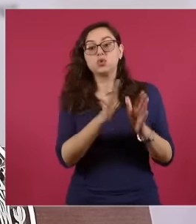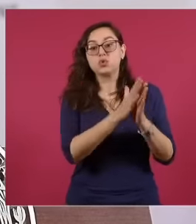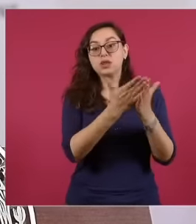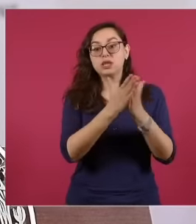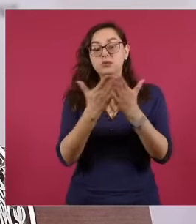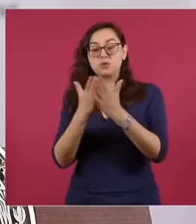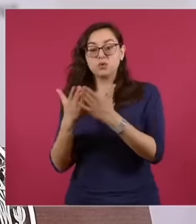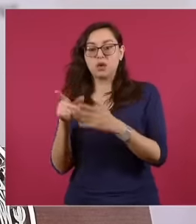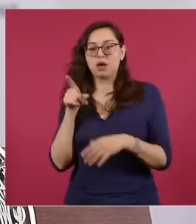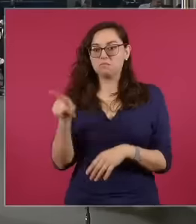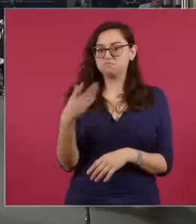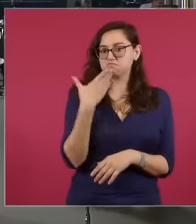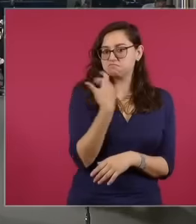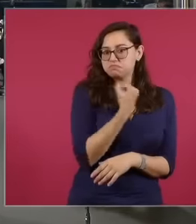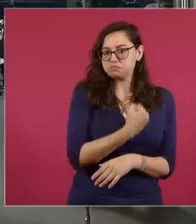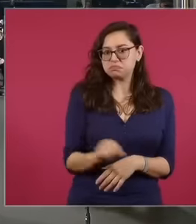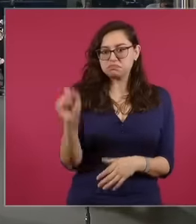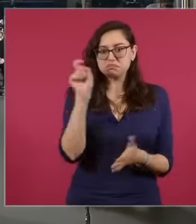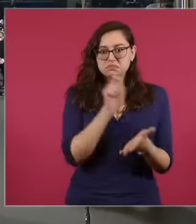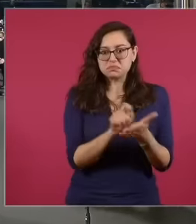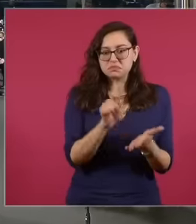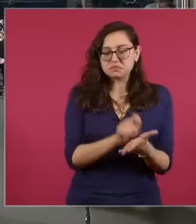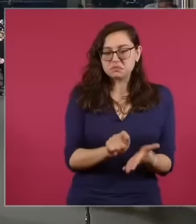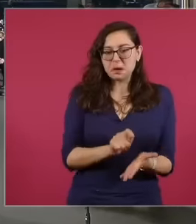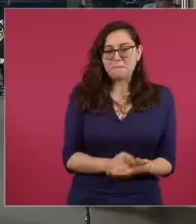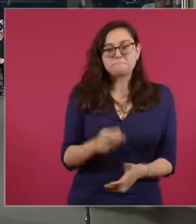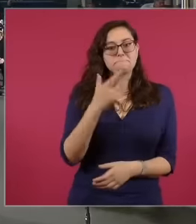there has ever been.